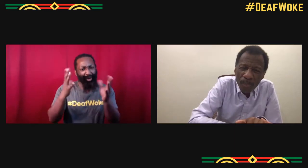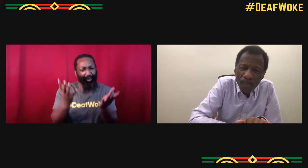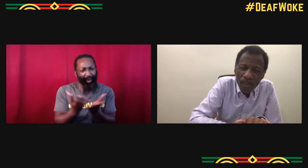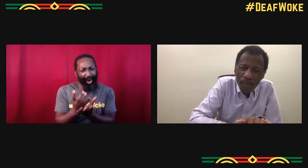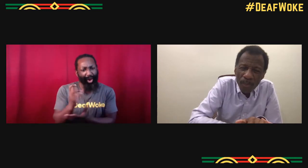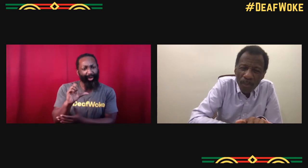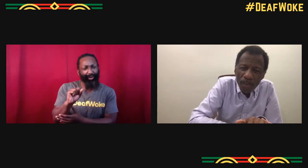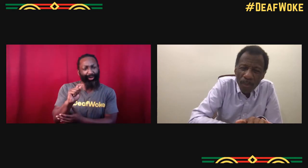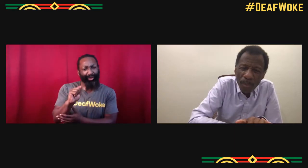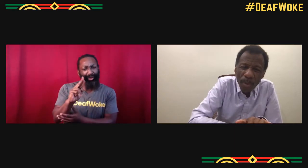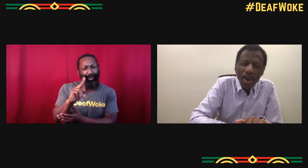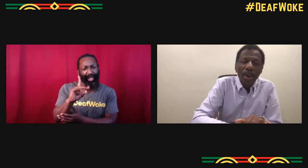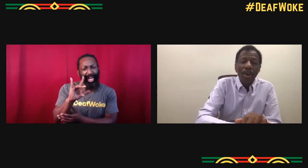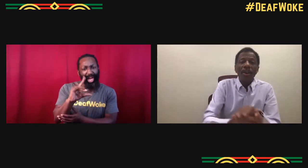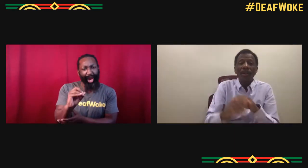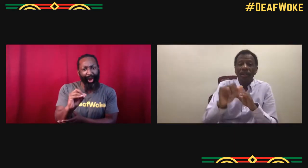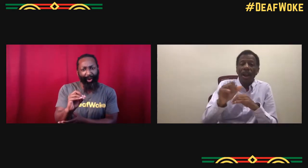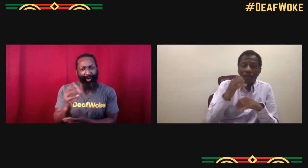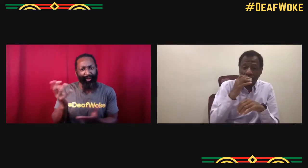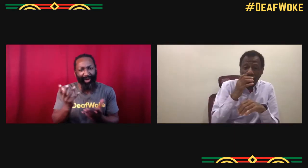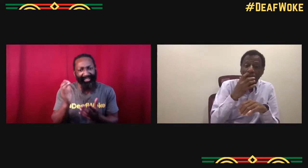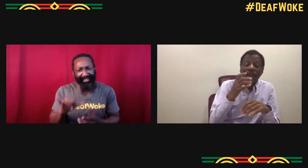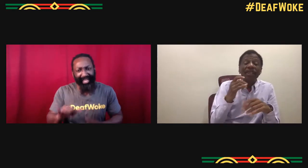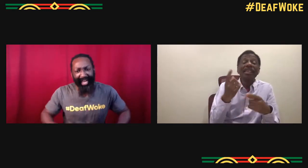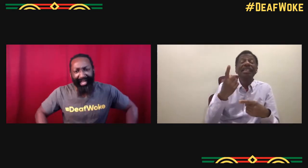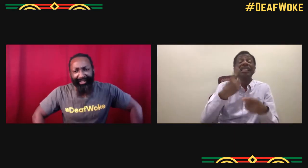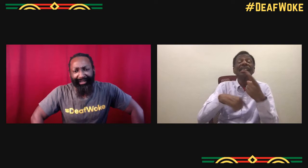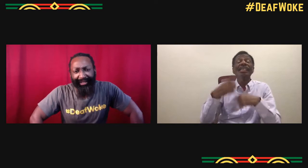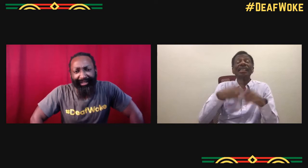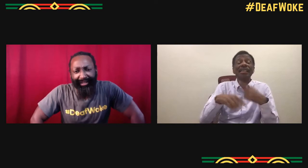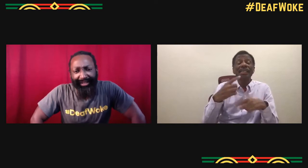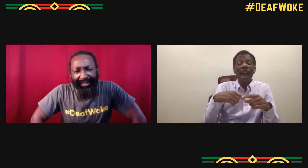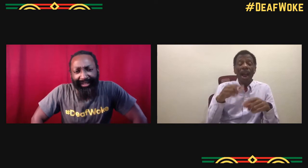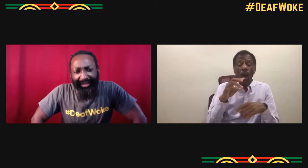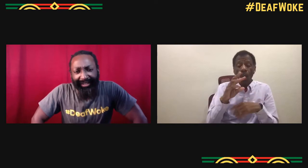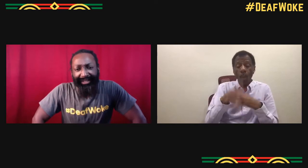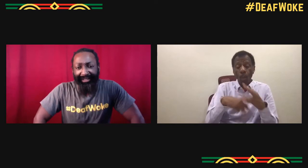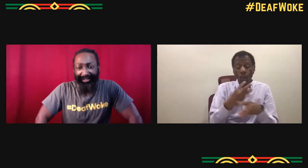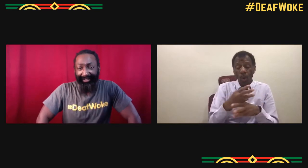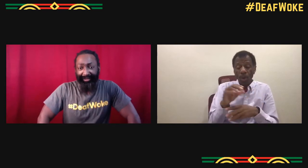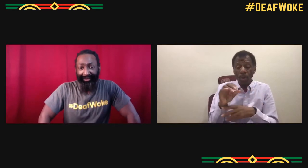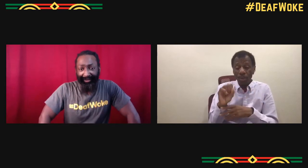Some people are asking me, what is sign for the studio? Do you have one developed yet?